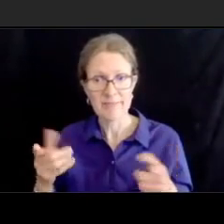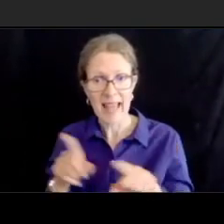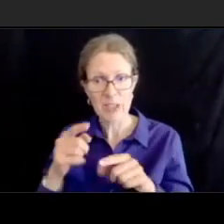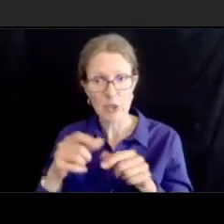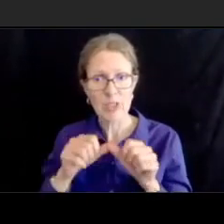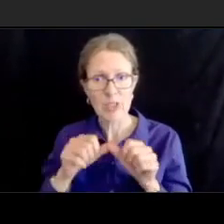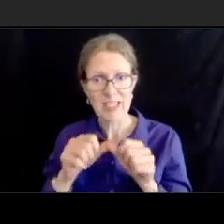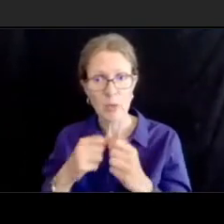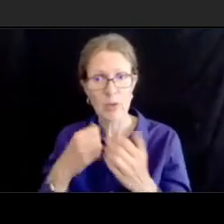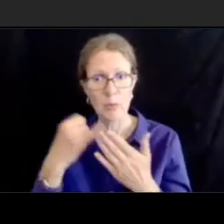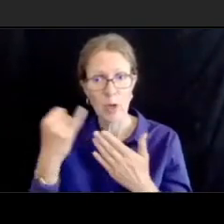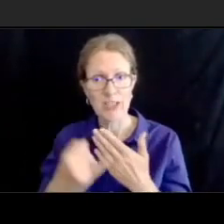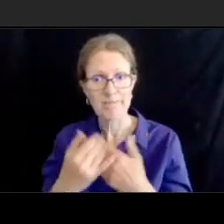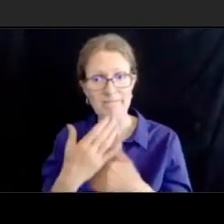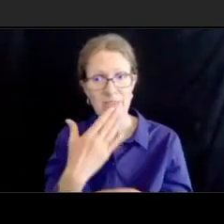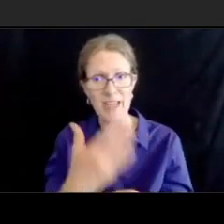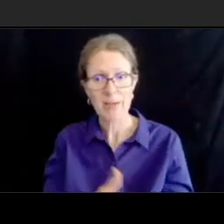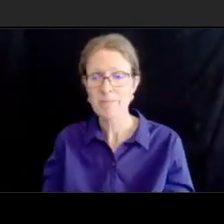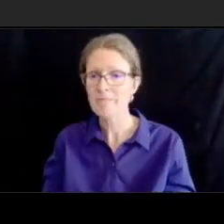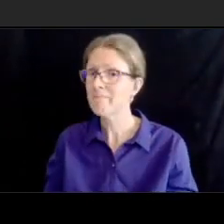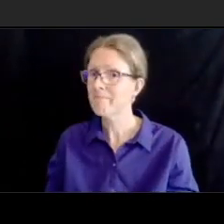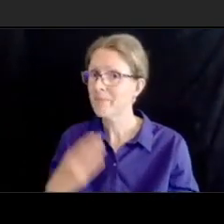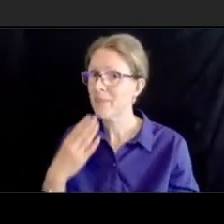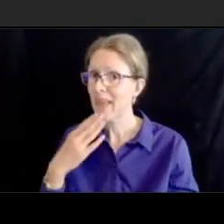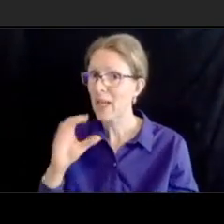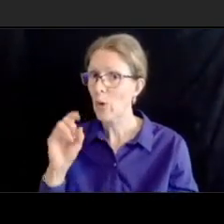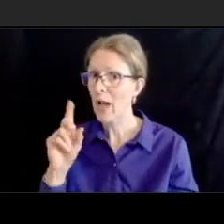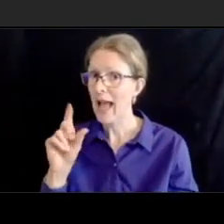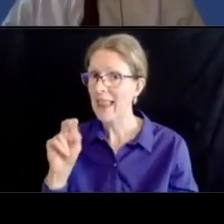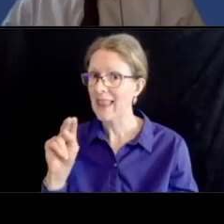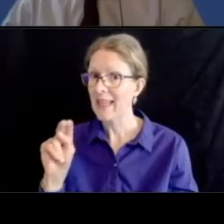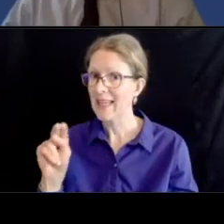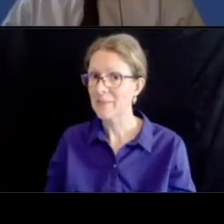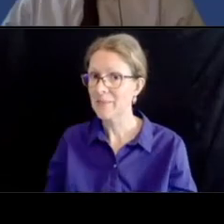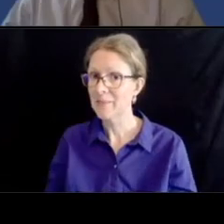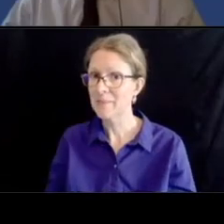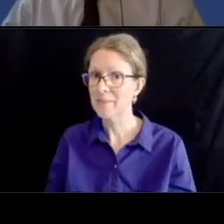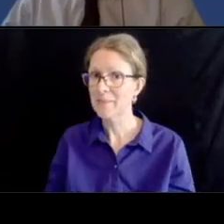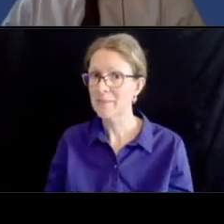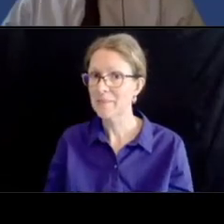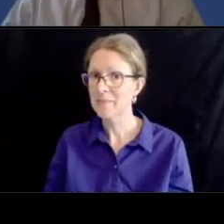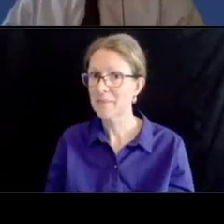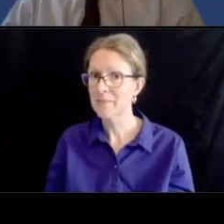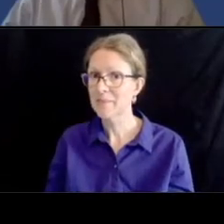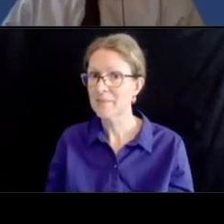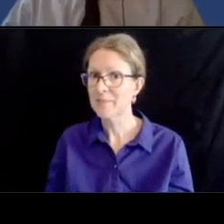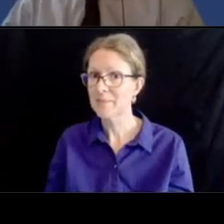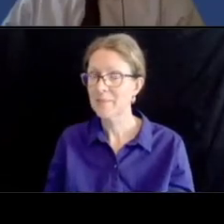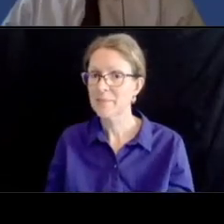thank you eileen and ed um we're at 10 47 and i know we have some closing items that